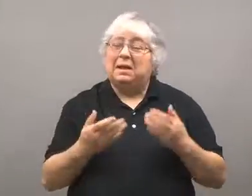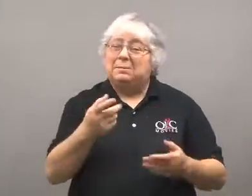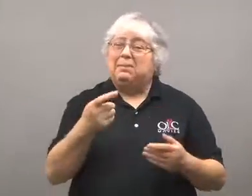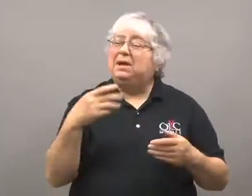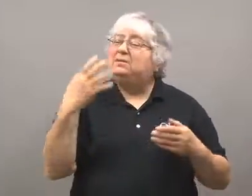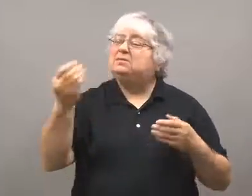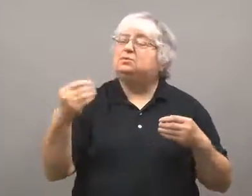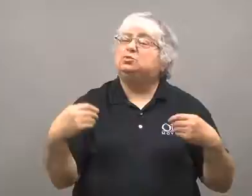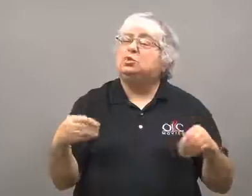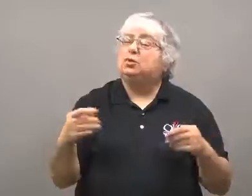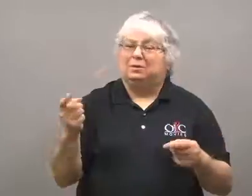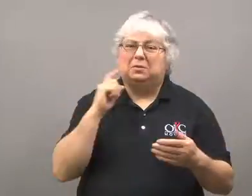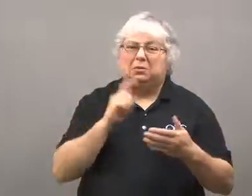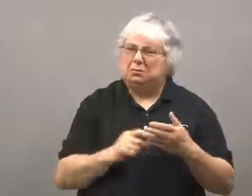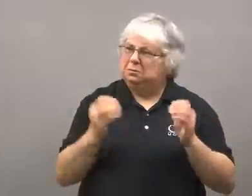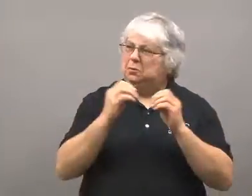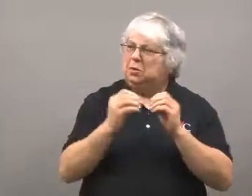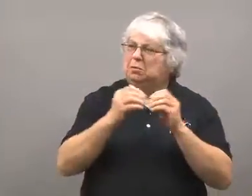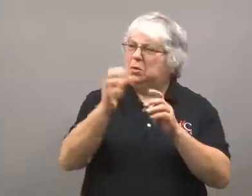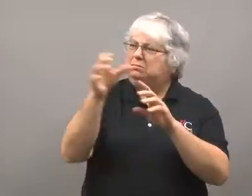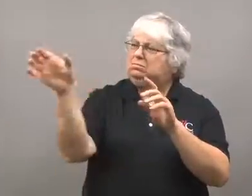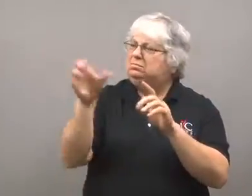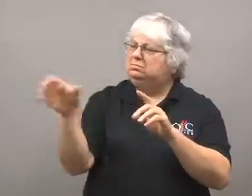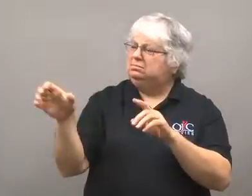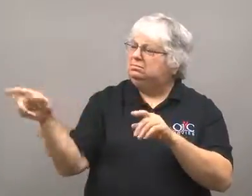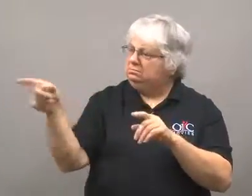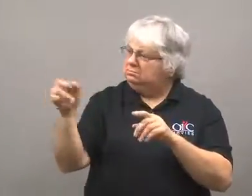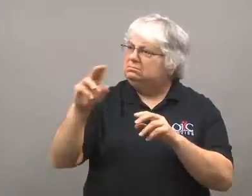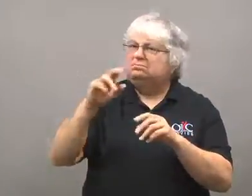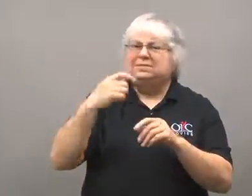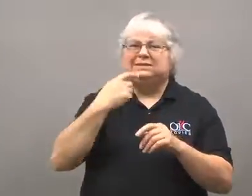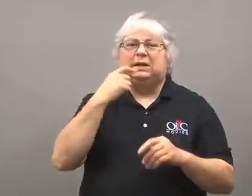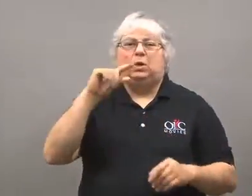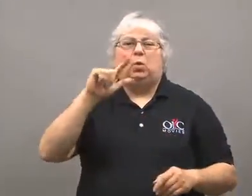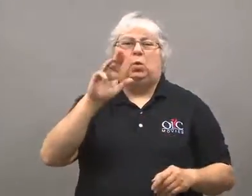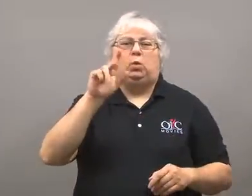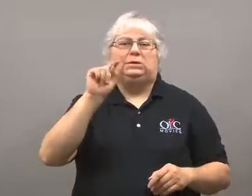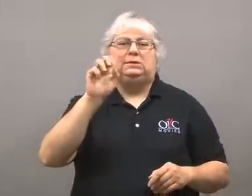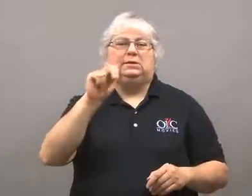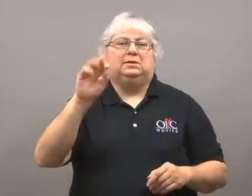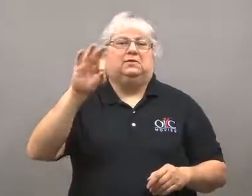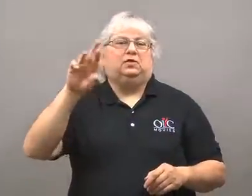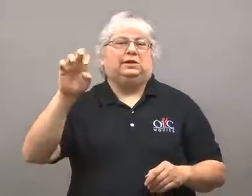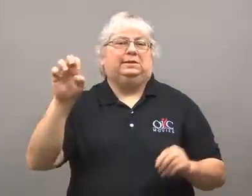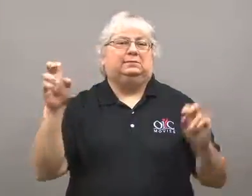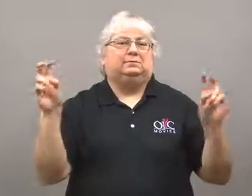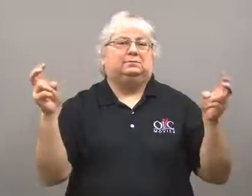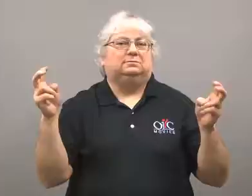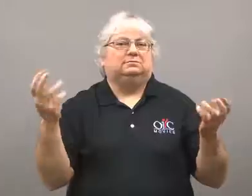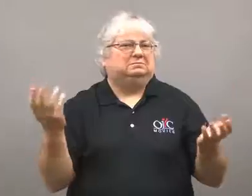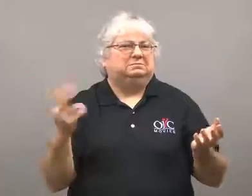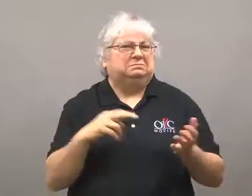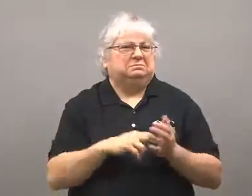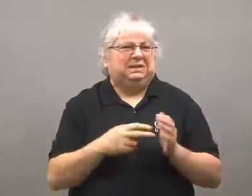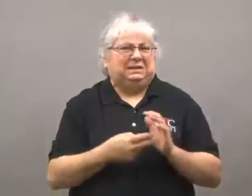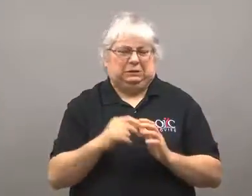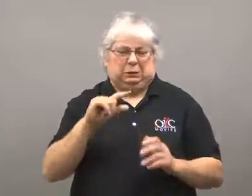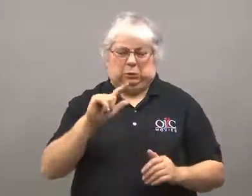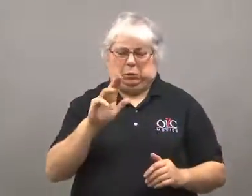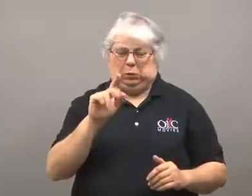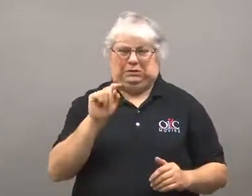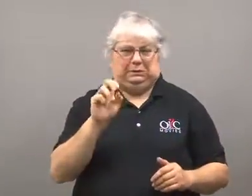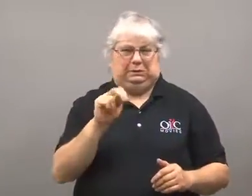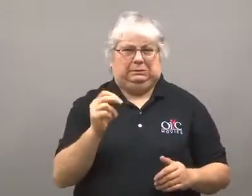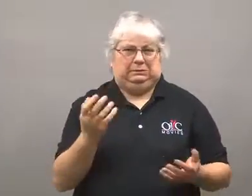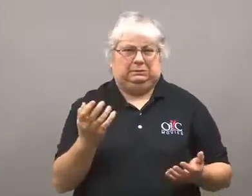You may have noticed there are more and more gluten-free products at the store.